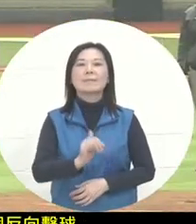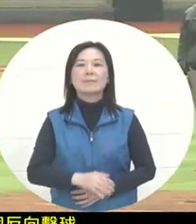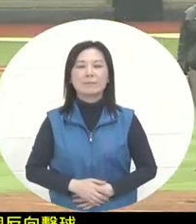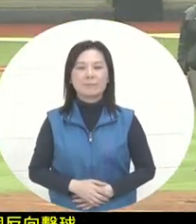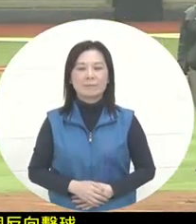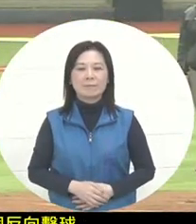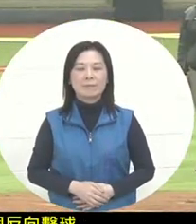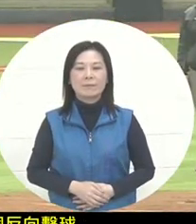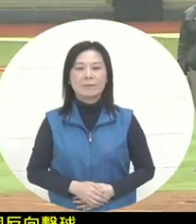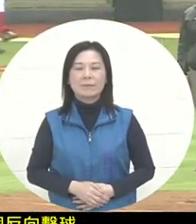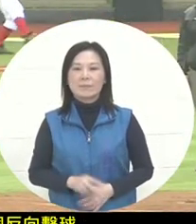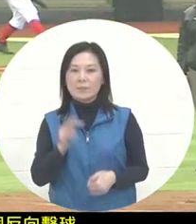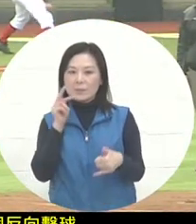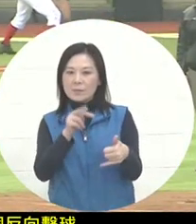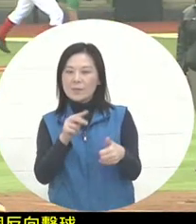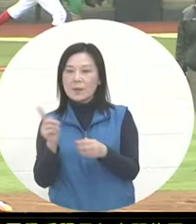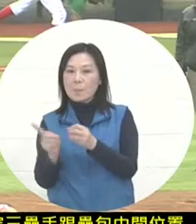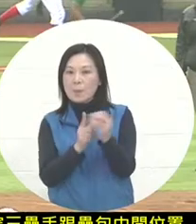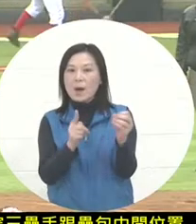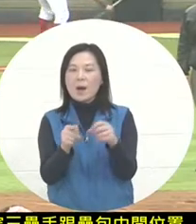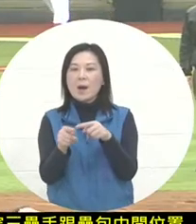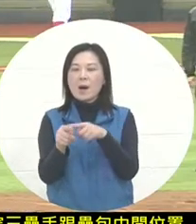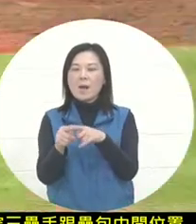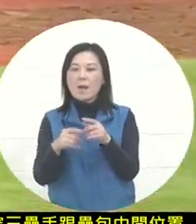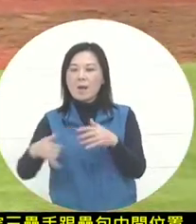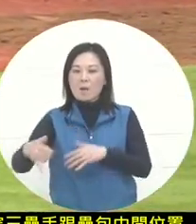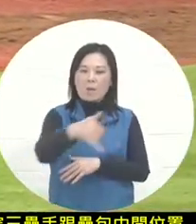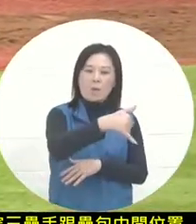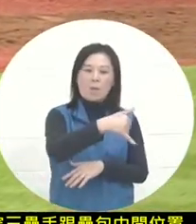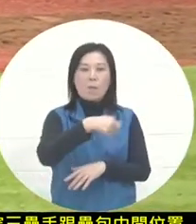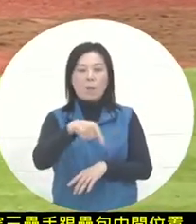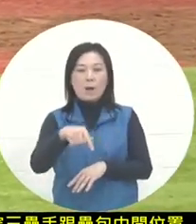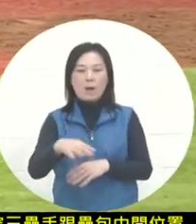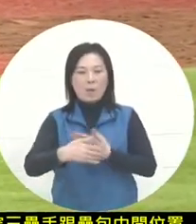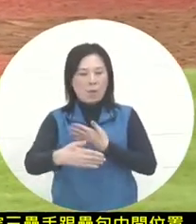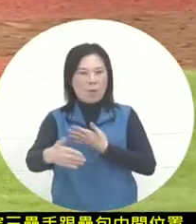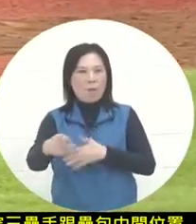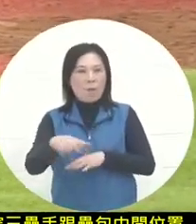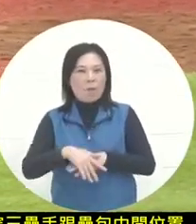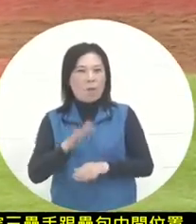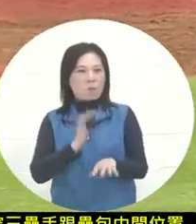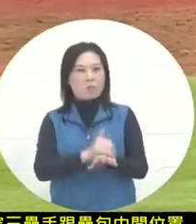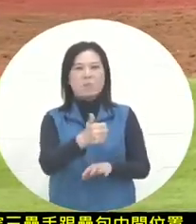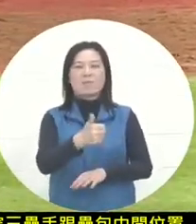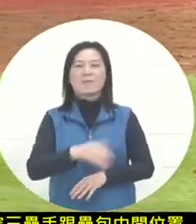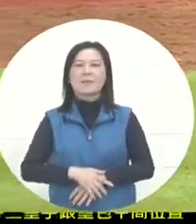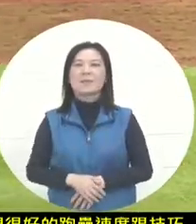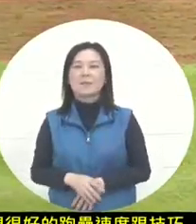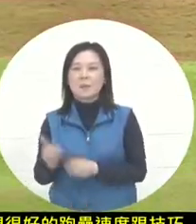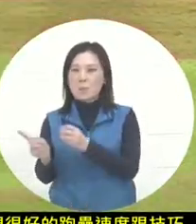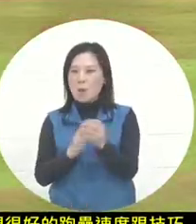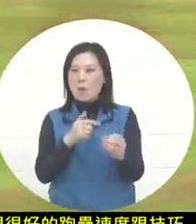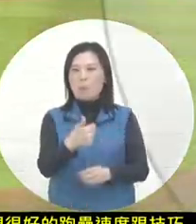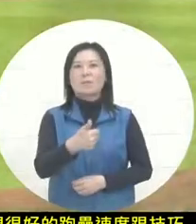I watched him complete the batting and the entire process of circling the base. It was really wonderful to put together a big play at once.